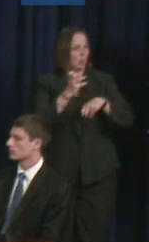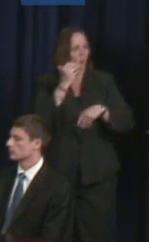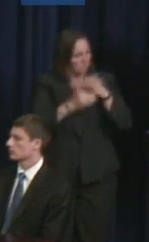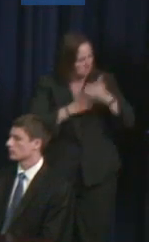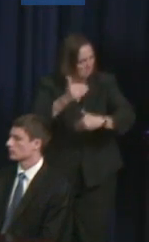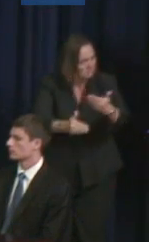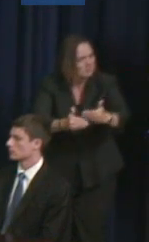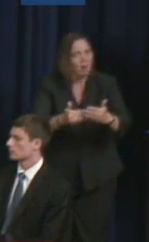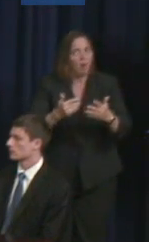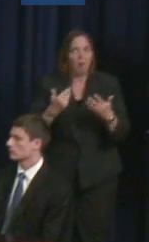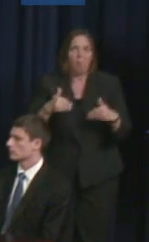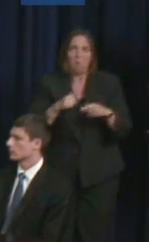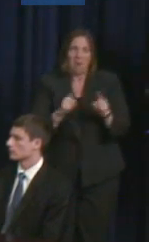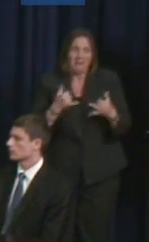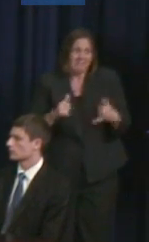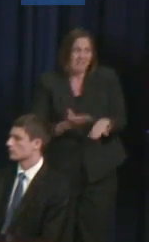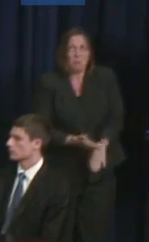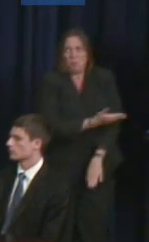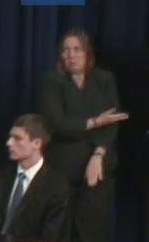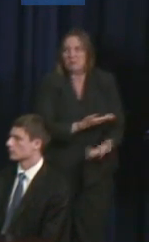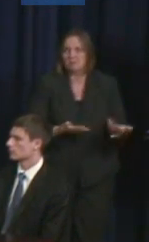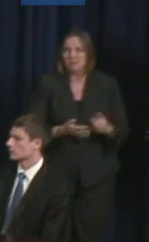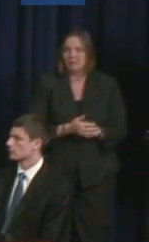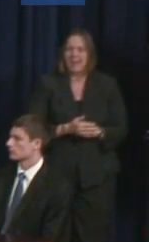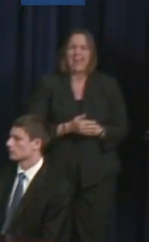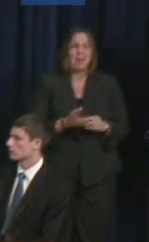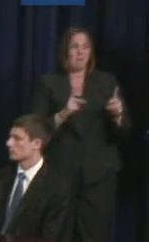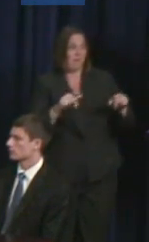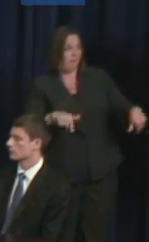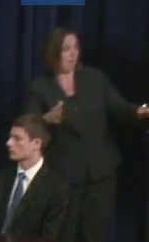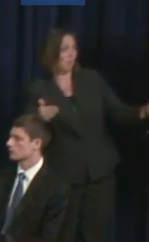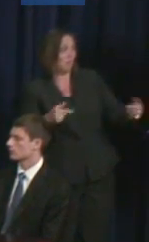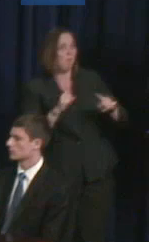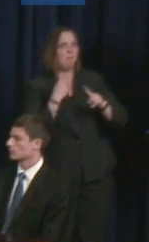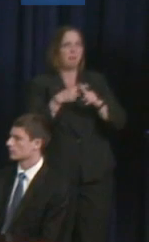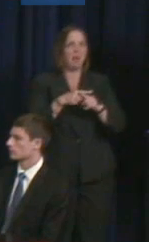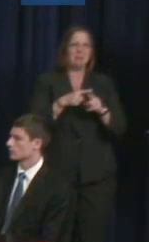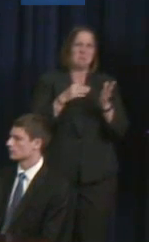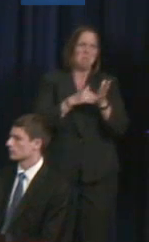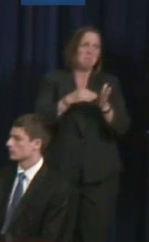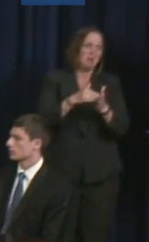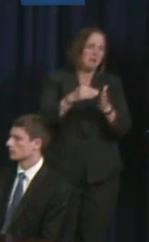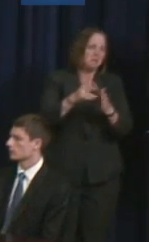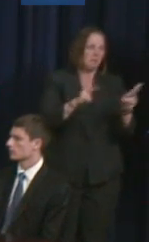And everyone in this room and thousands of disabled people, millions of people around the United States,